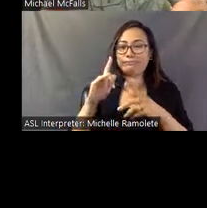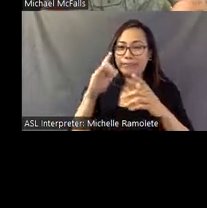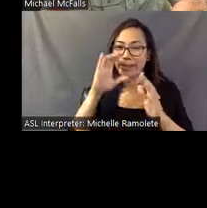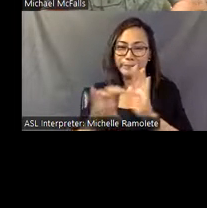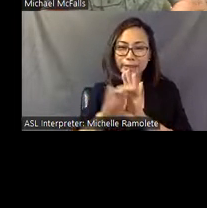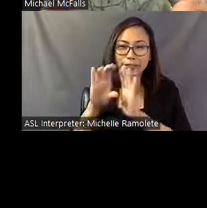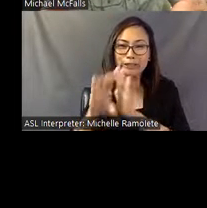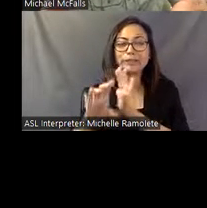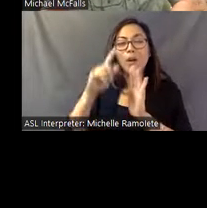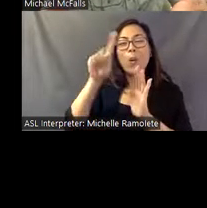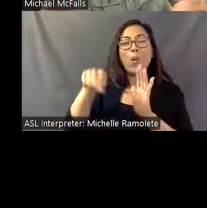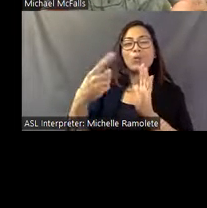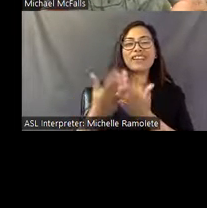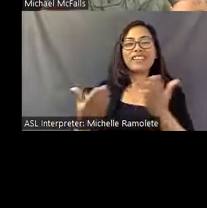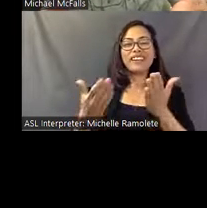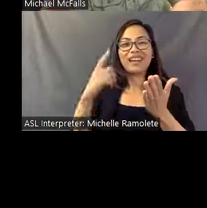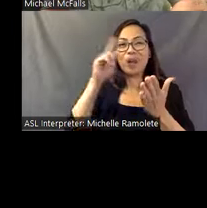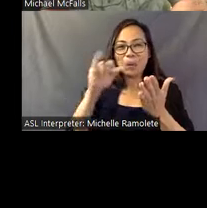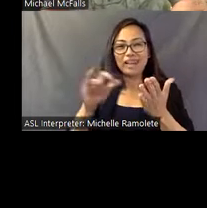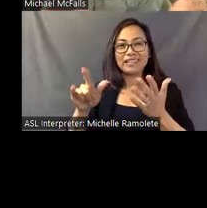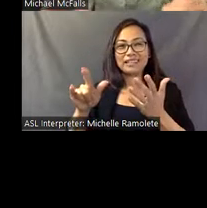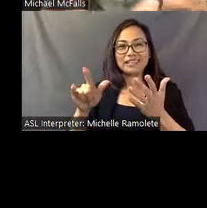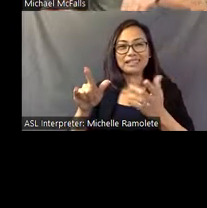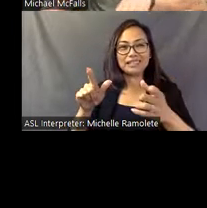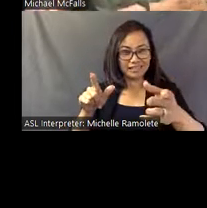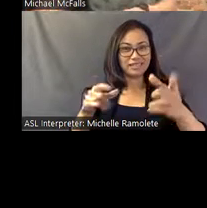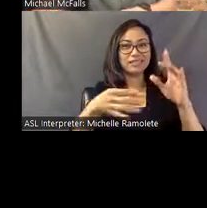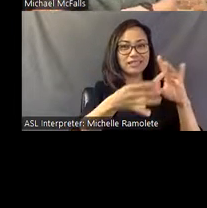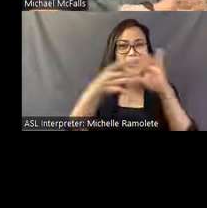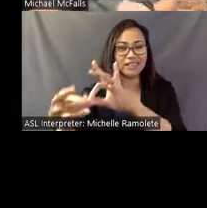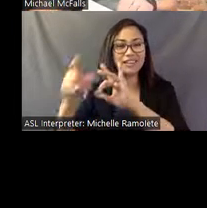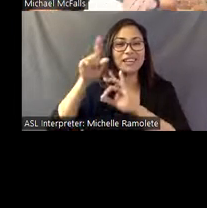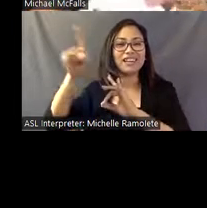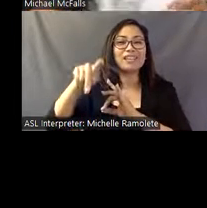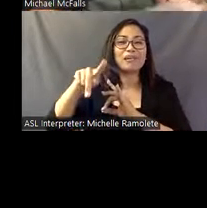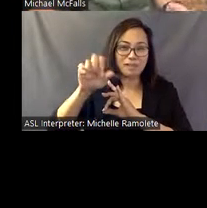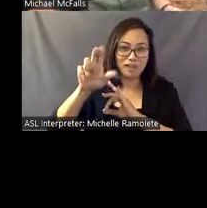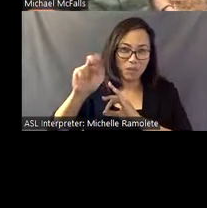that looks like the place he ends up building in Buena Vista in 1956.